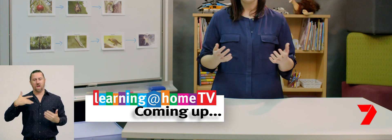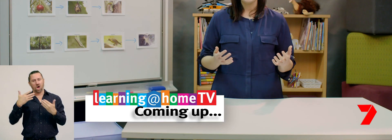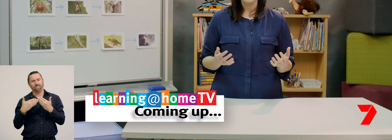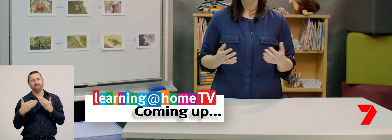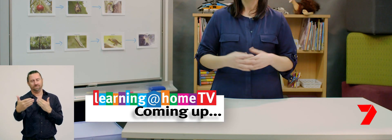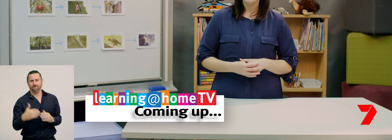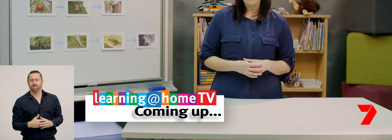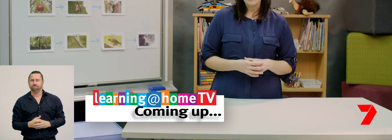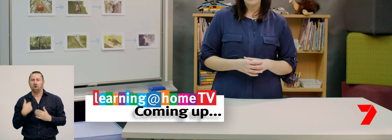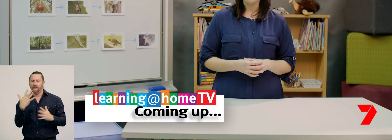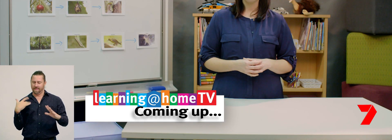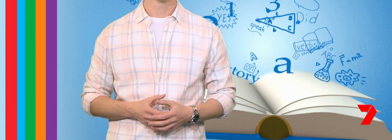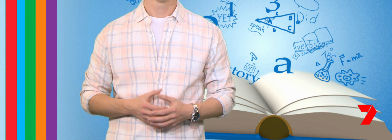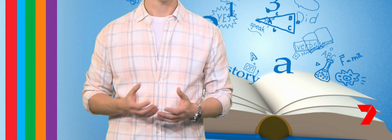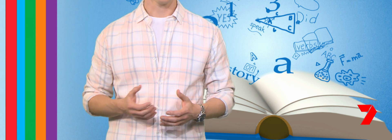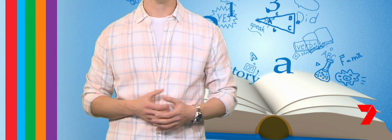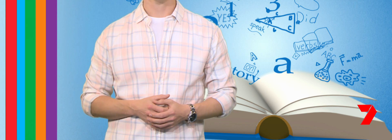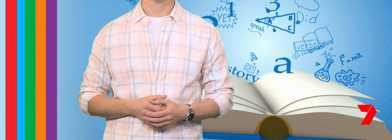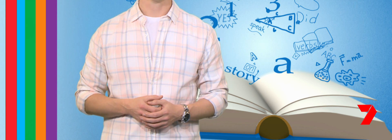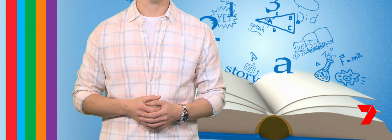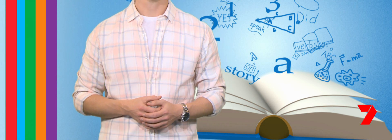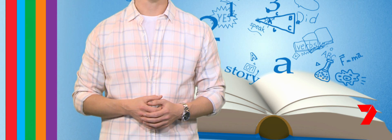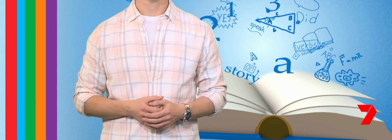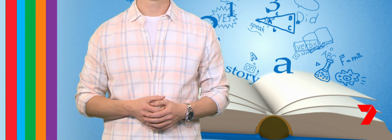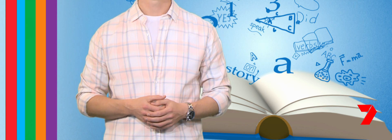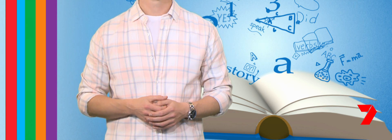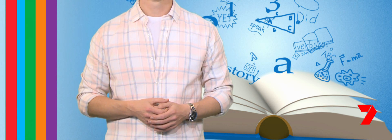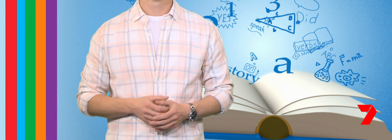between plants and animals. So I hope that you're sitting comfortably.